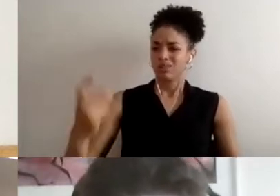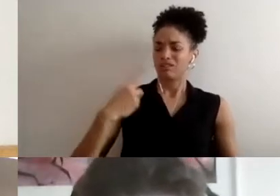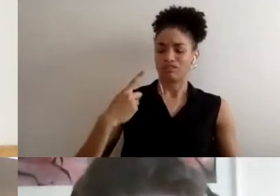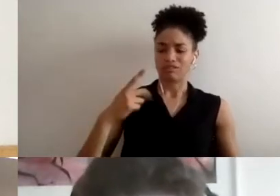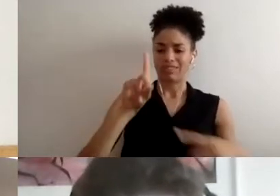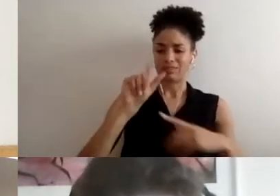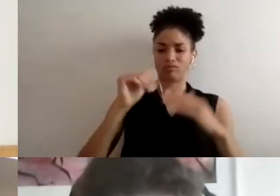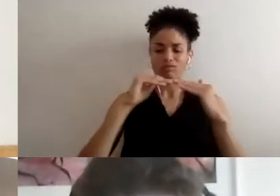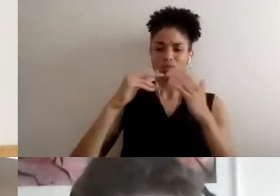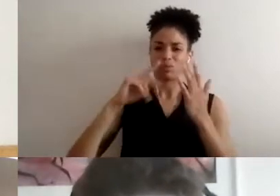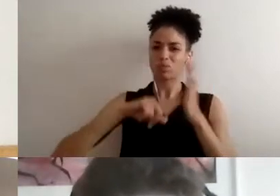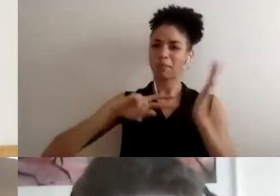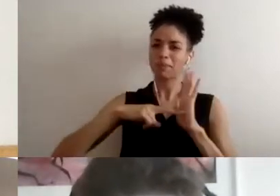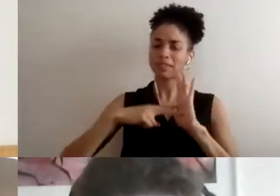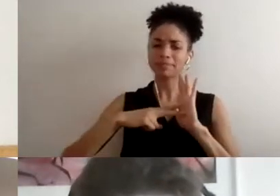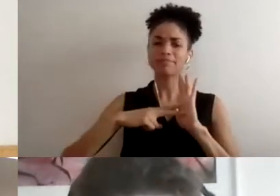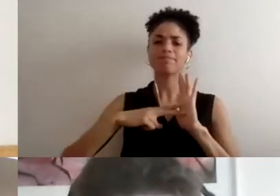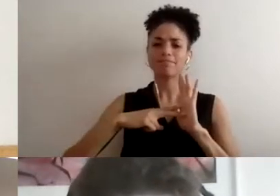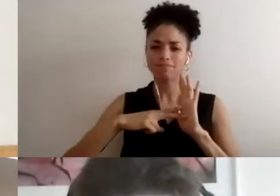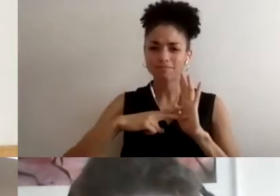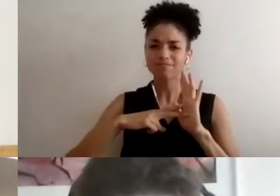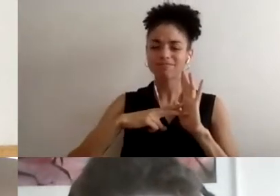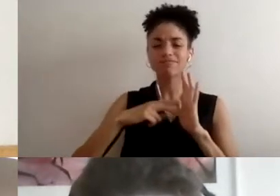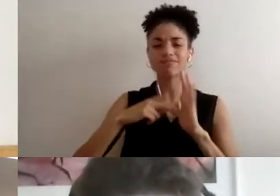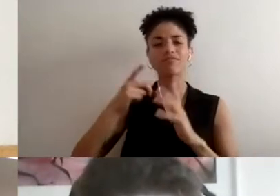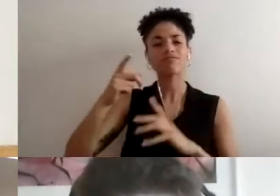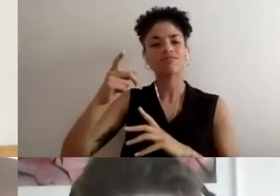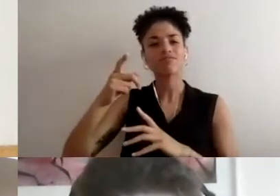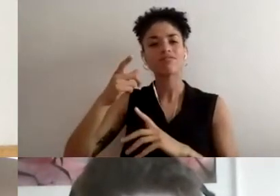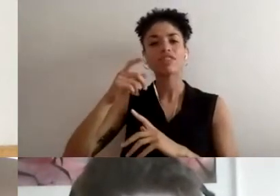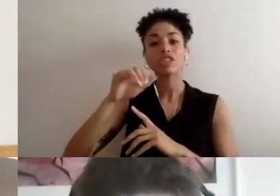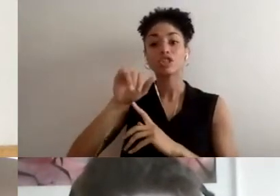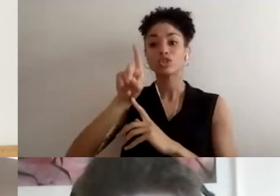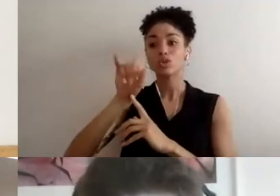me, brings up what Judy was talking about, in terms a place of welcome